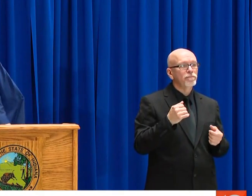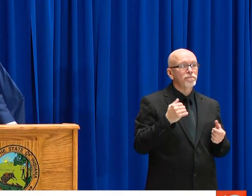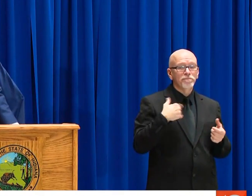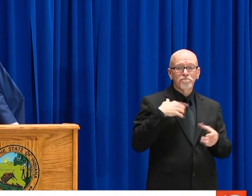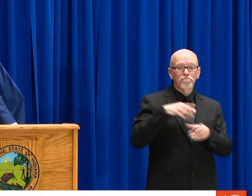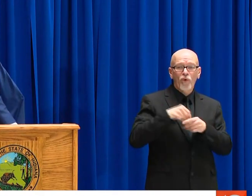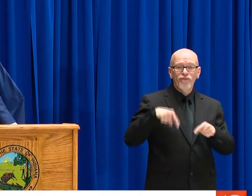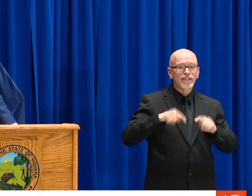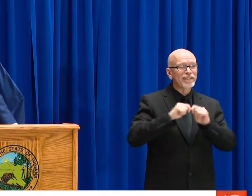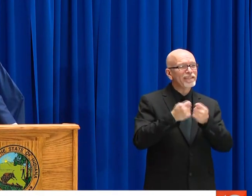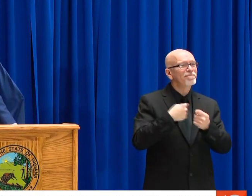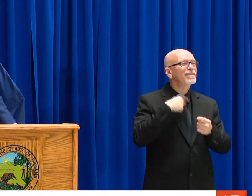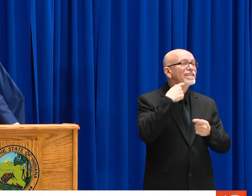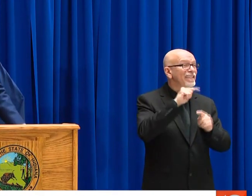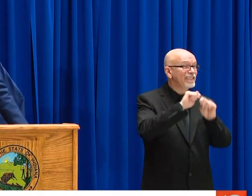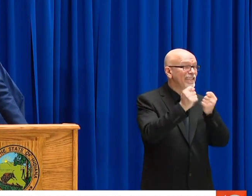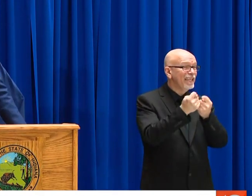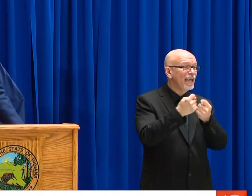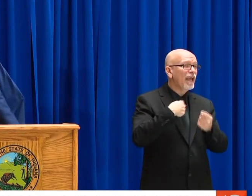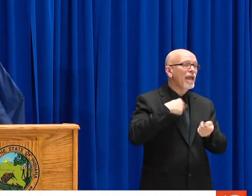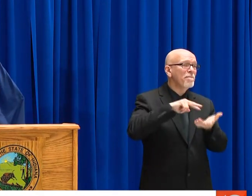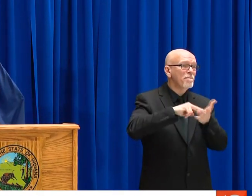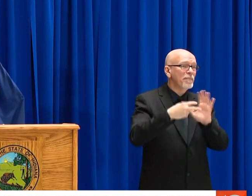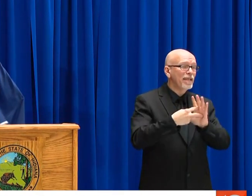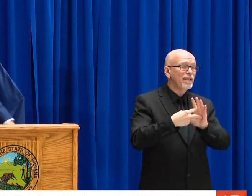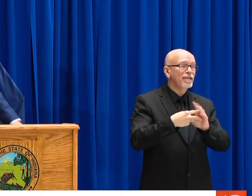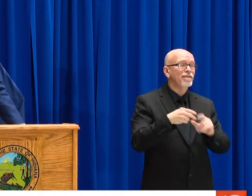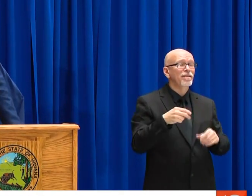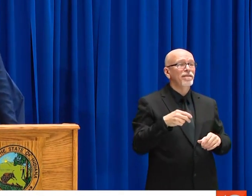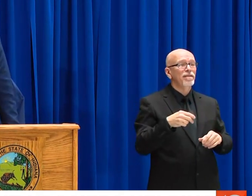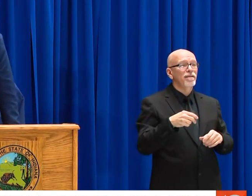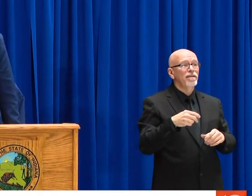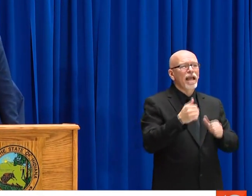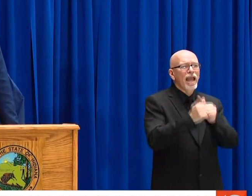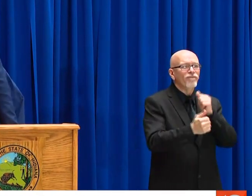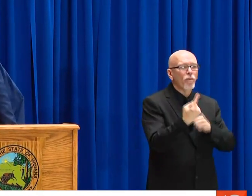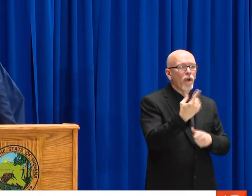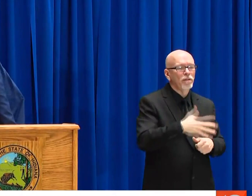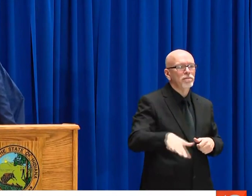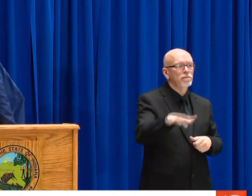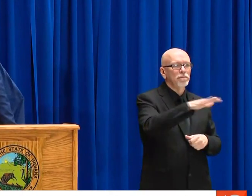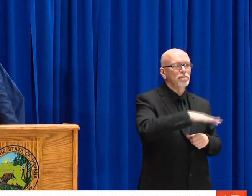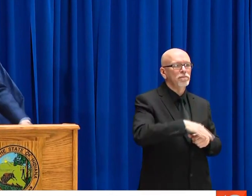WE'RE DOING THE RIGHT THING. AND TO BE PART OF THIS TEAM --